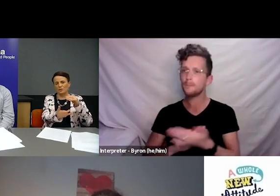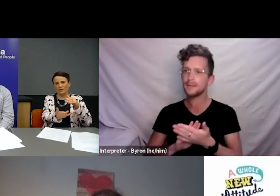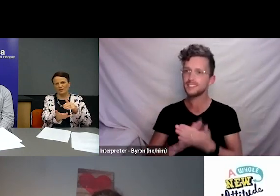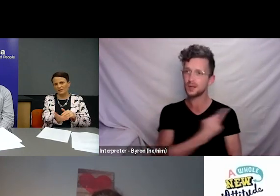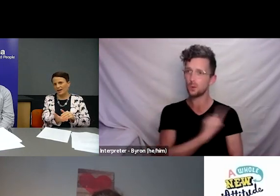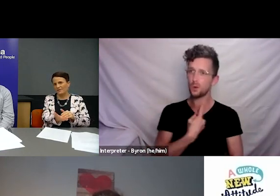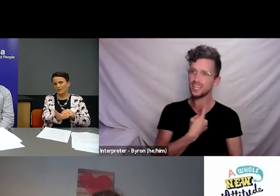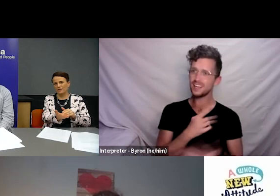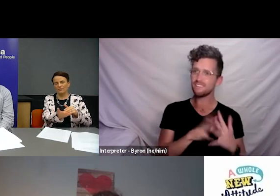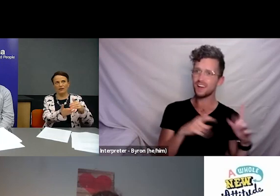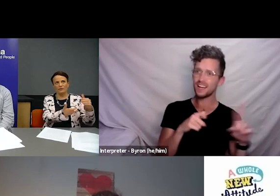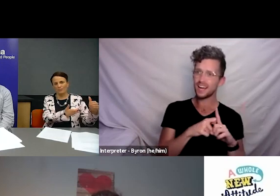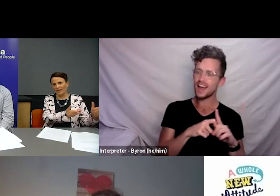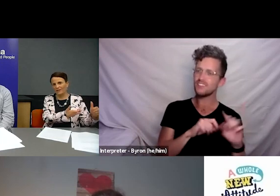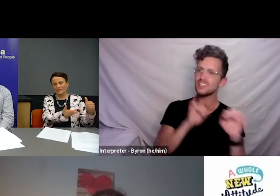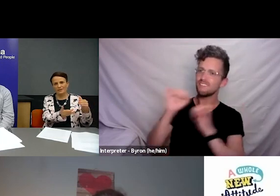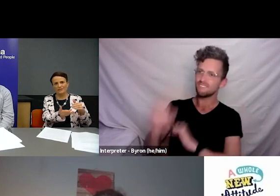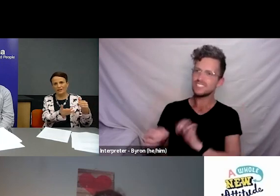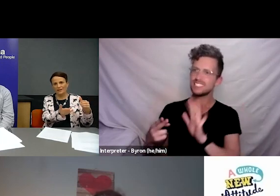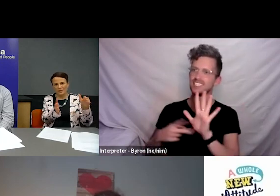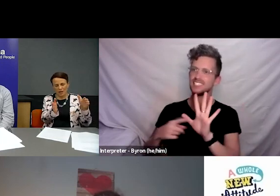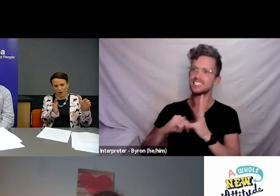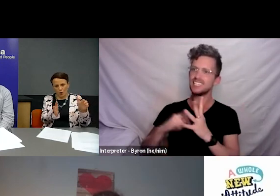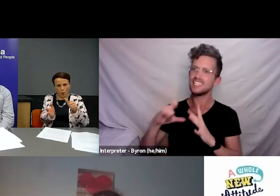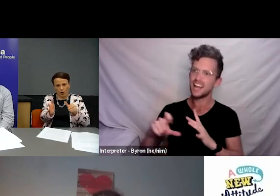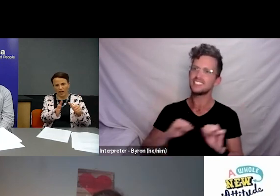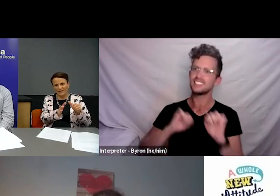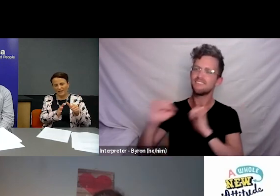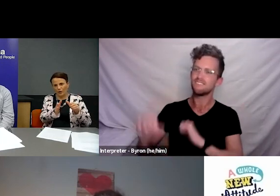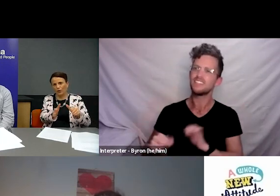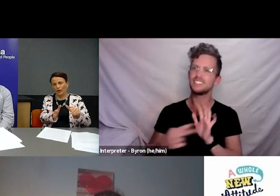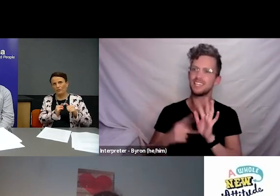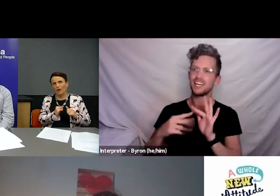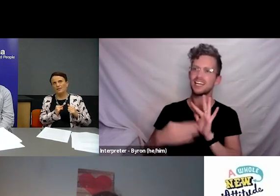We’ve had staff in the relevant bunkers and things coordinating and offering advice.